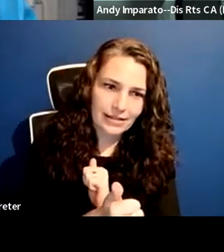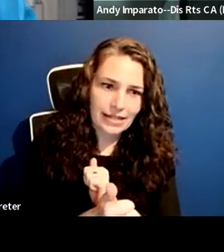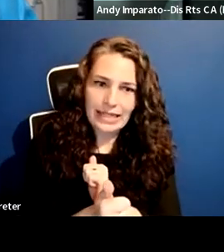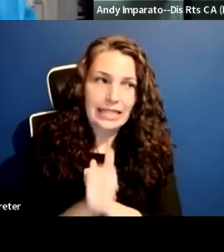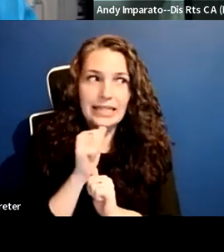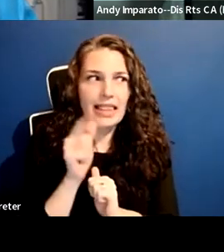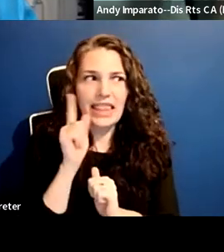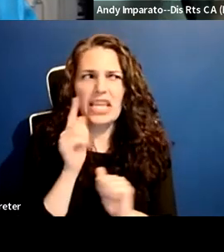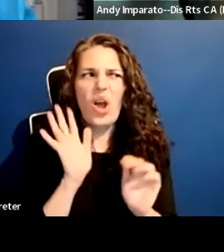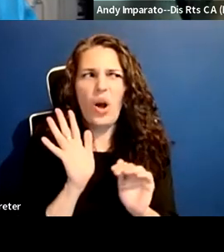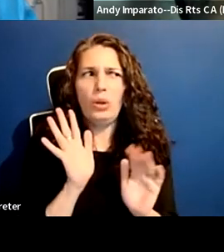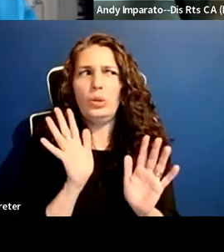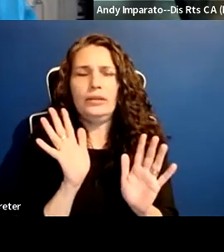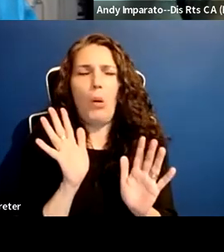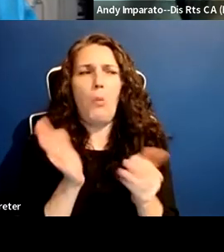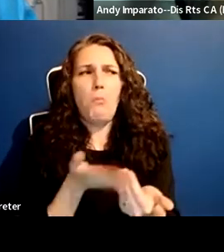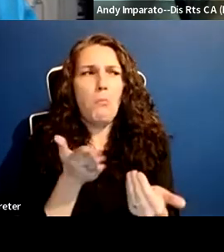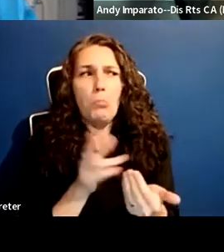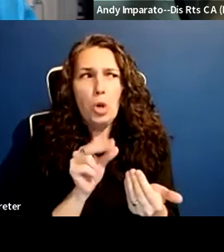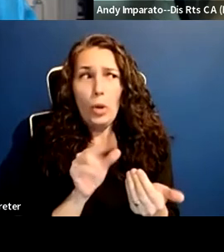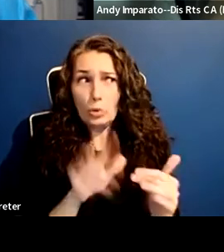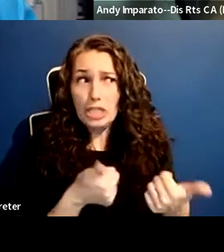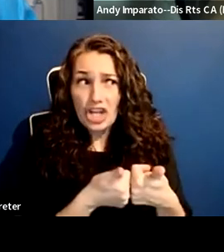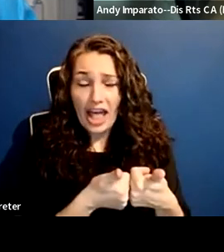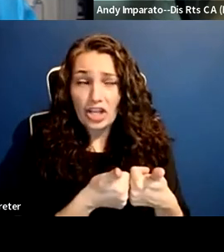But it ultimately went through.